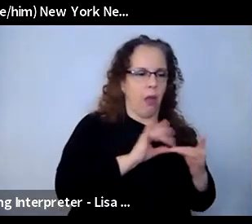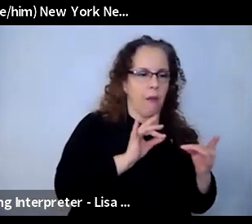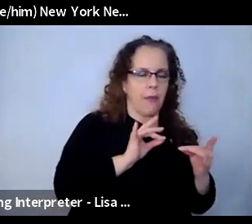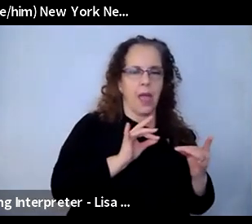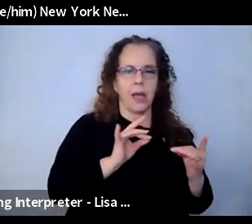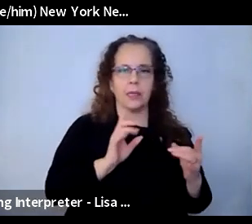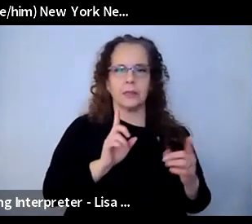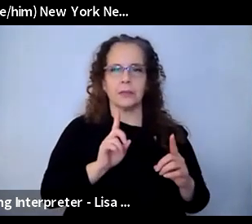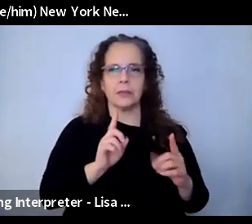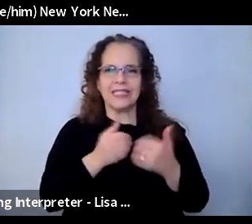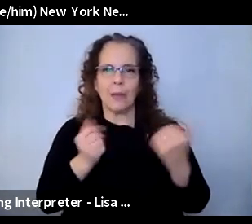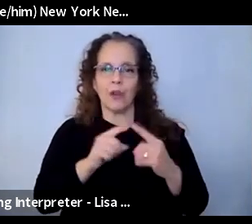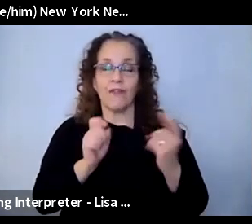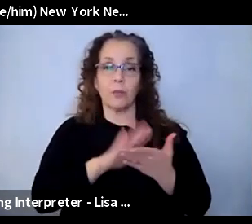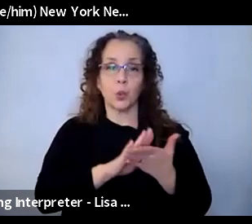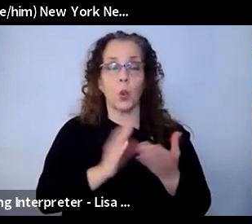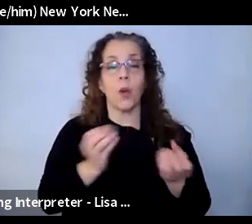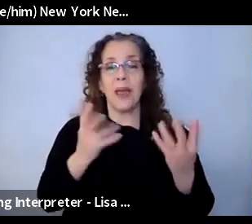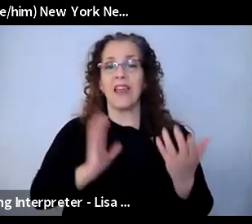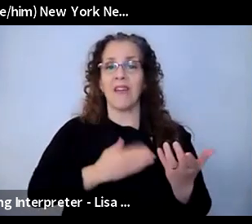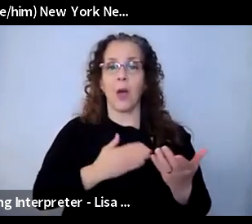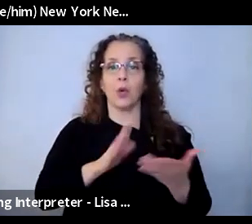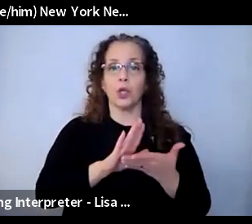our after school program provided that sort of space fo